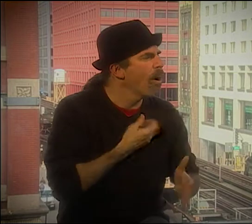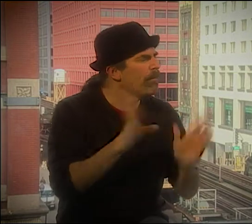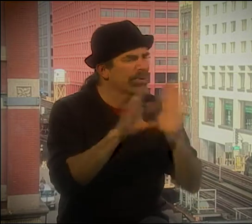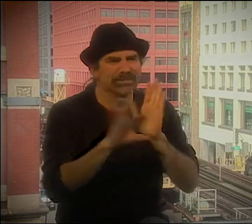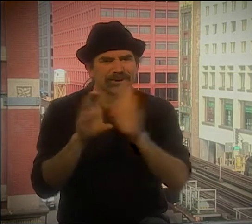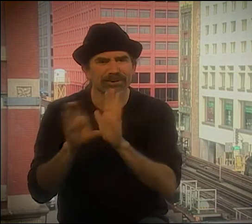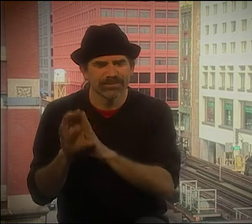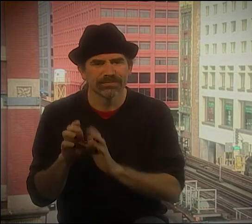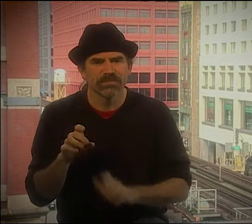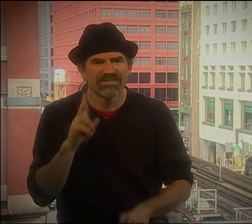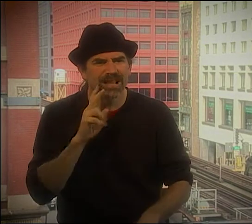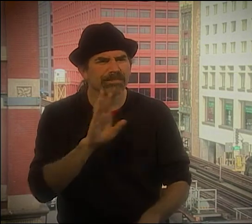IT'S CLASSIFIERS."